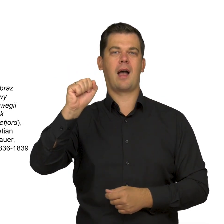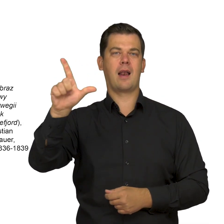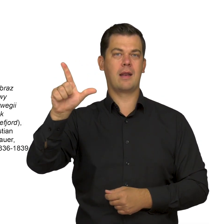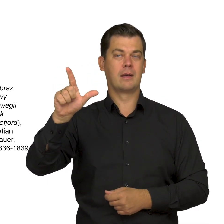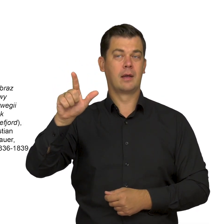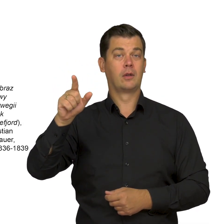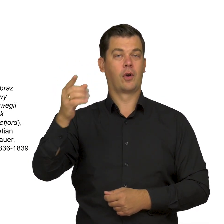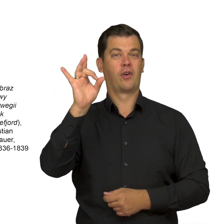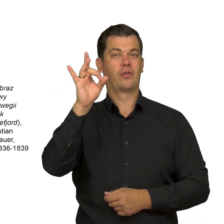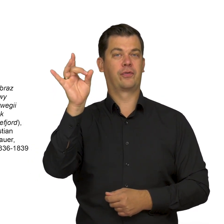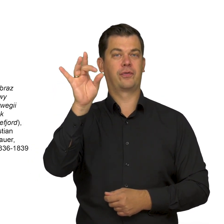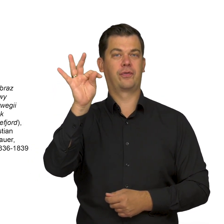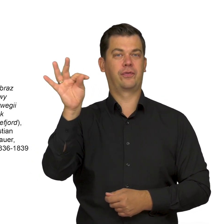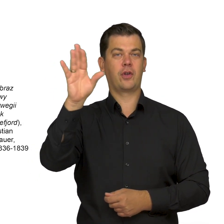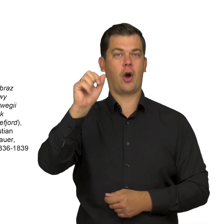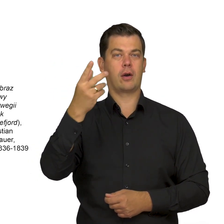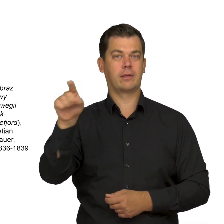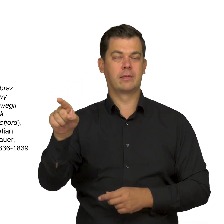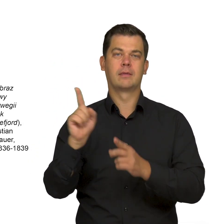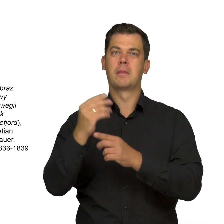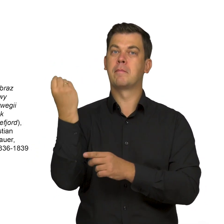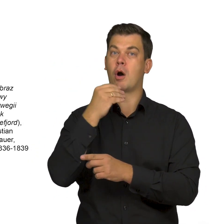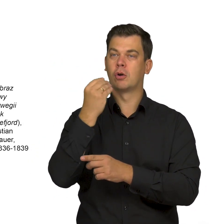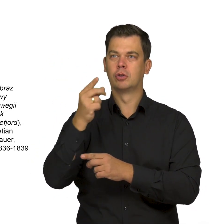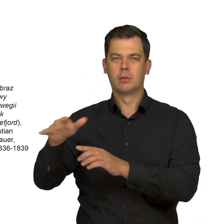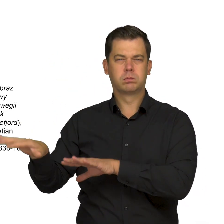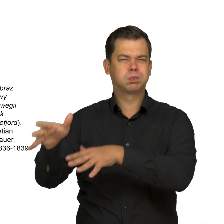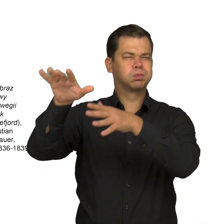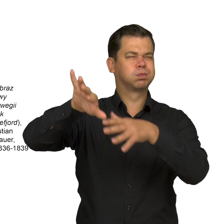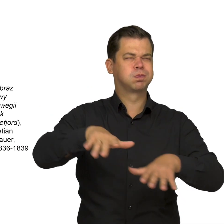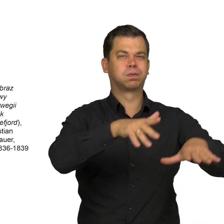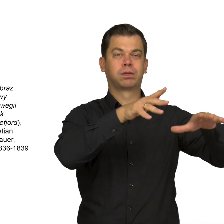There are the fjords, the often stormy sea, ships, a mountainous landscape, rocks,